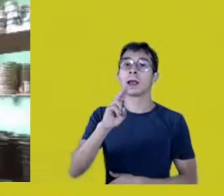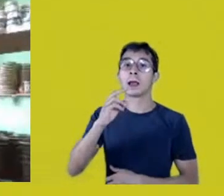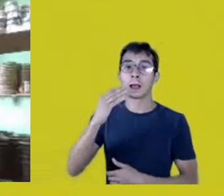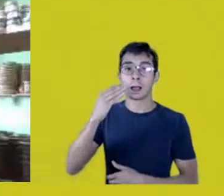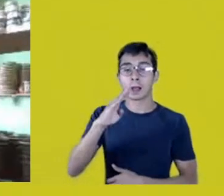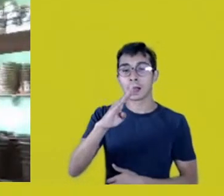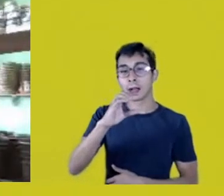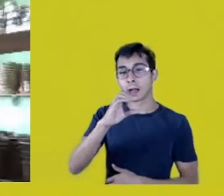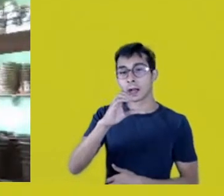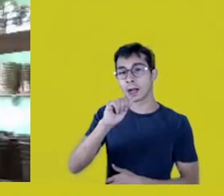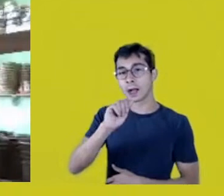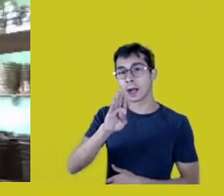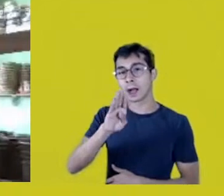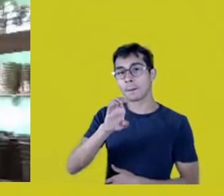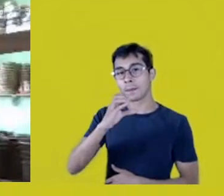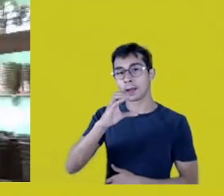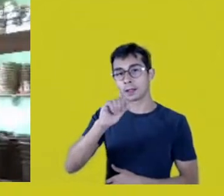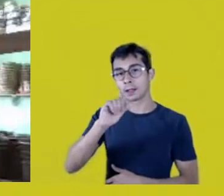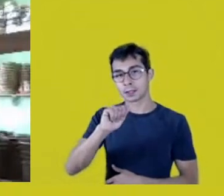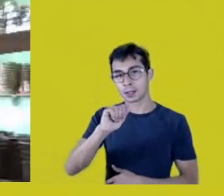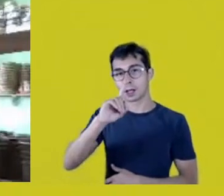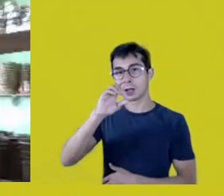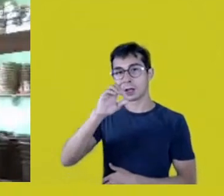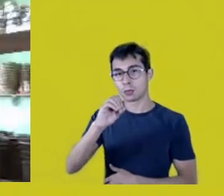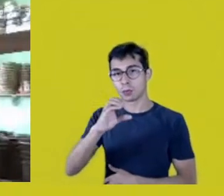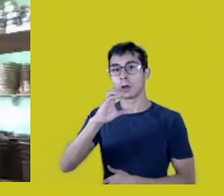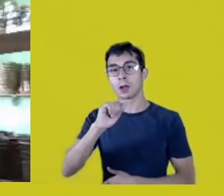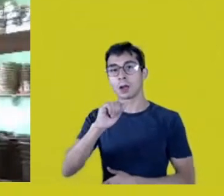23 different nations live here,